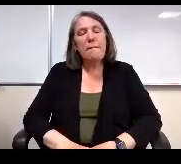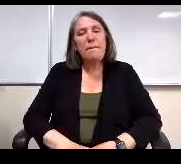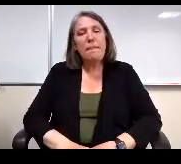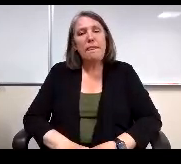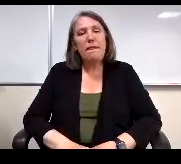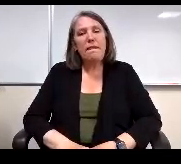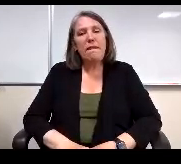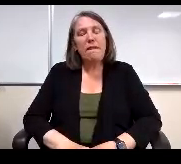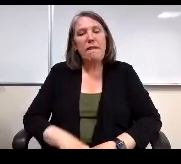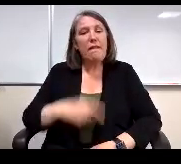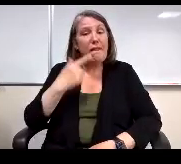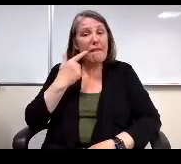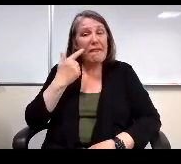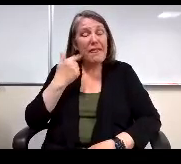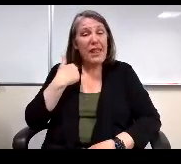We should have one story at a week.